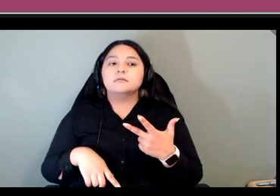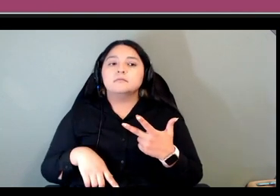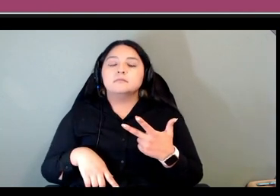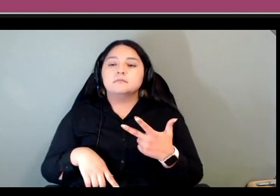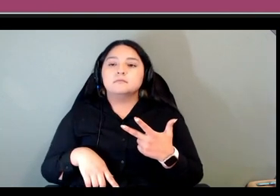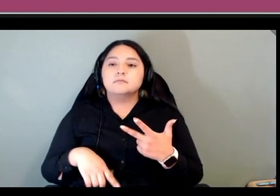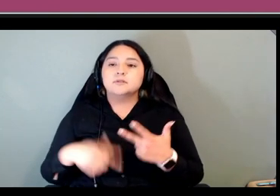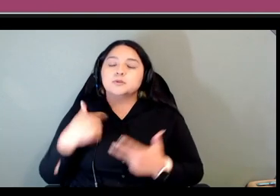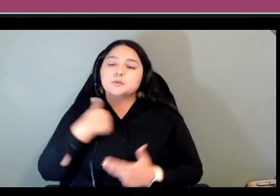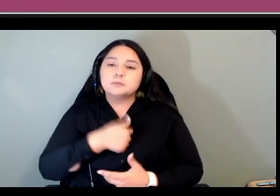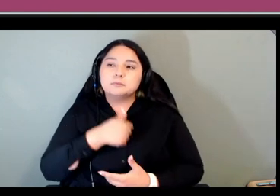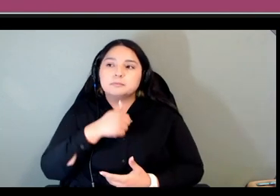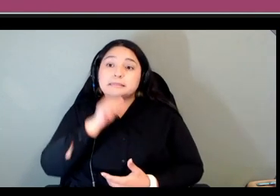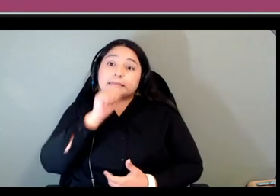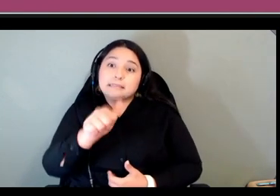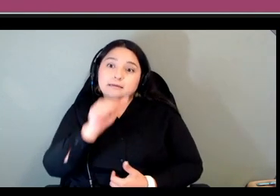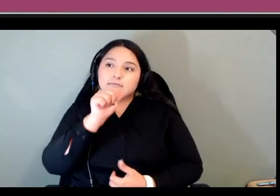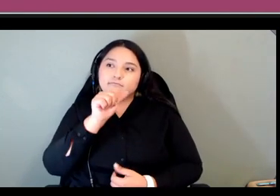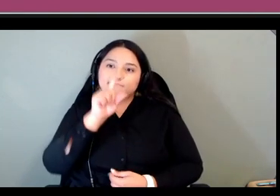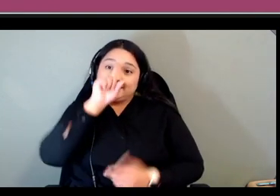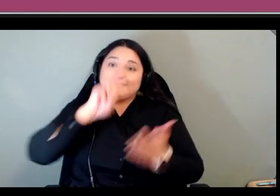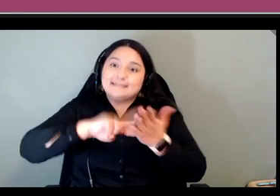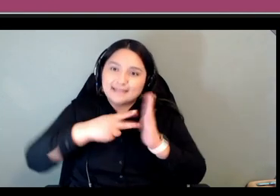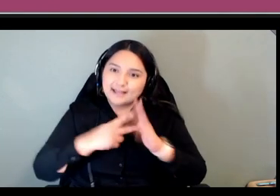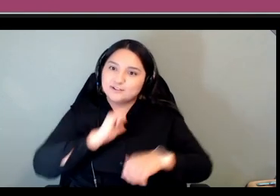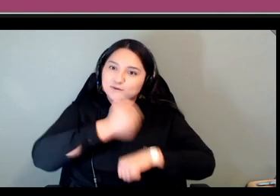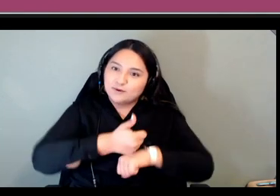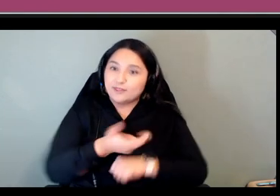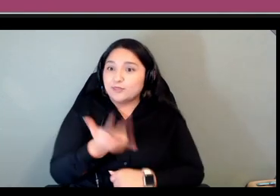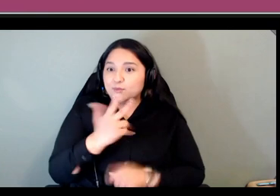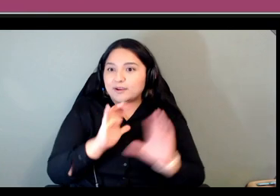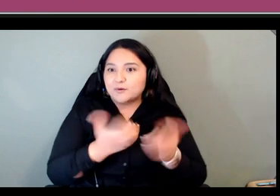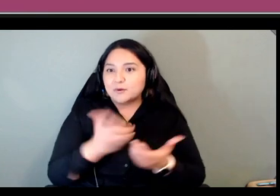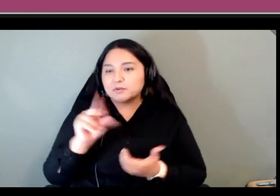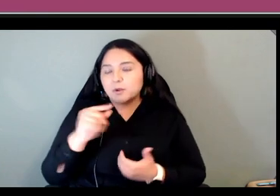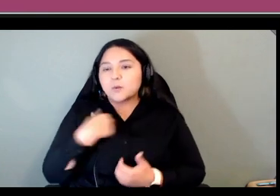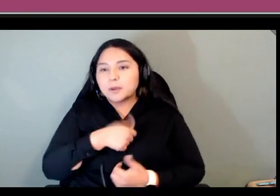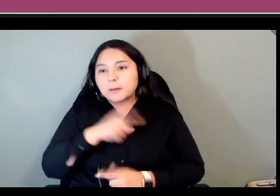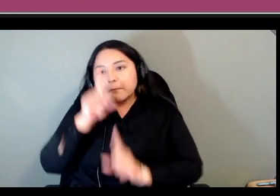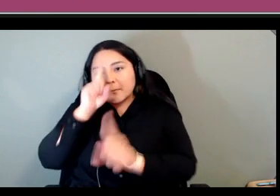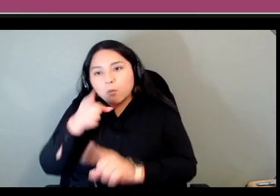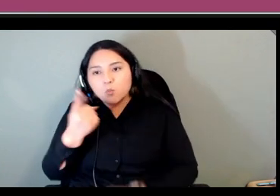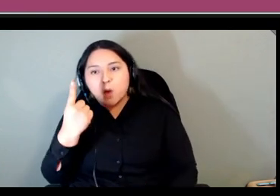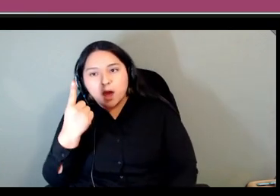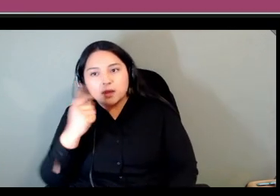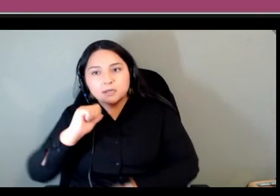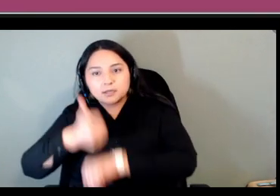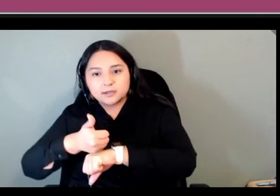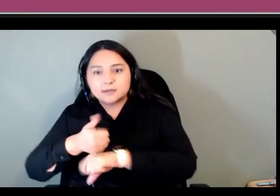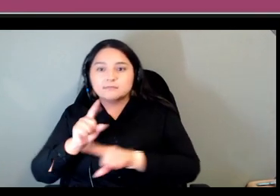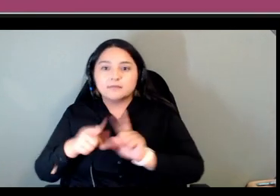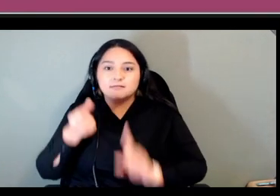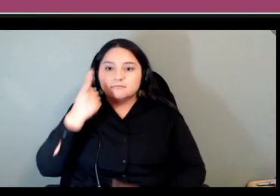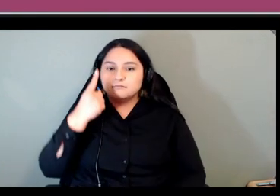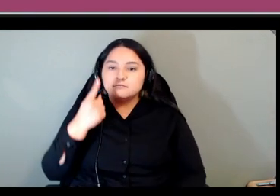to create three courses uh we just set out to do one um but after drafting everything